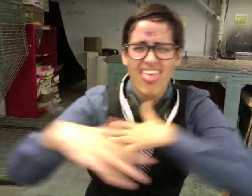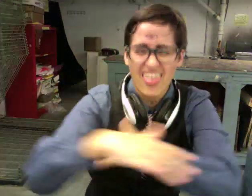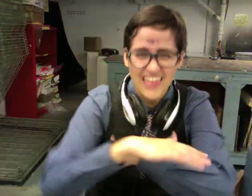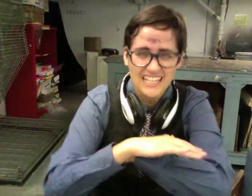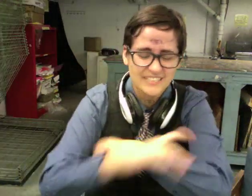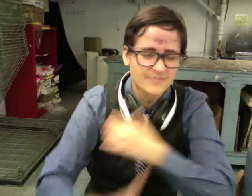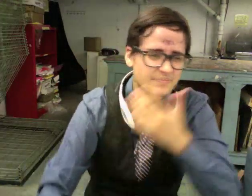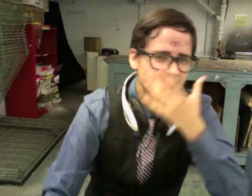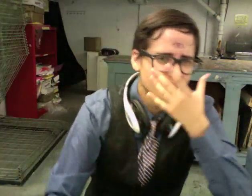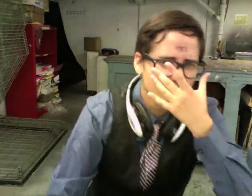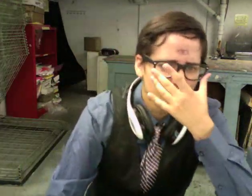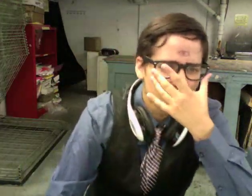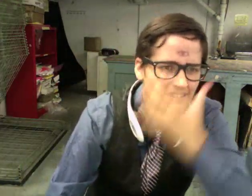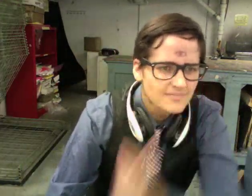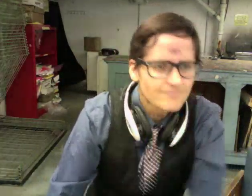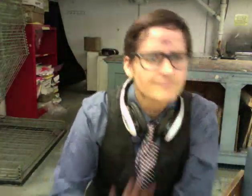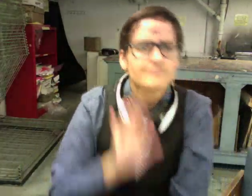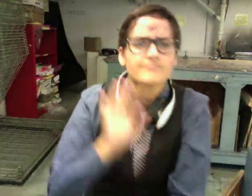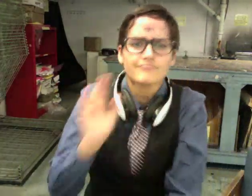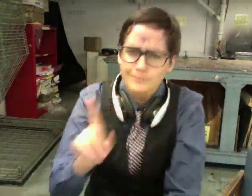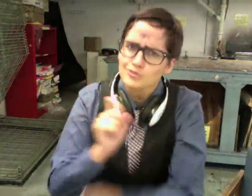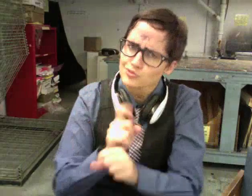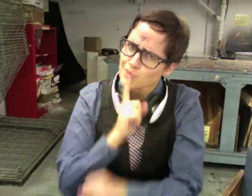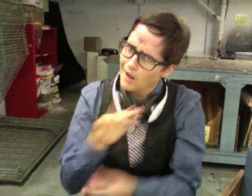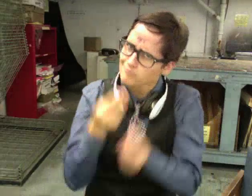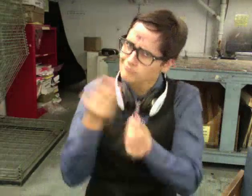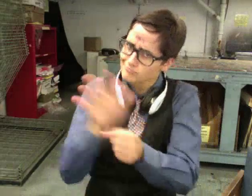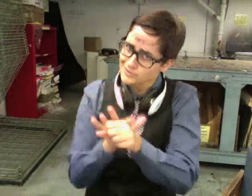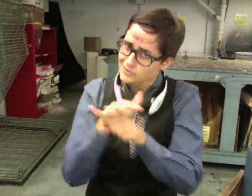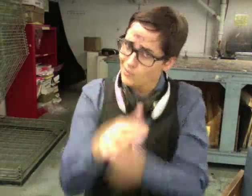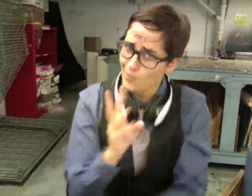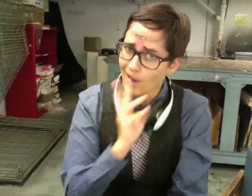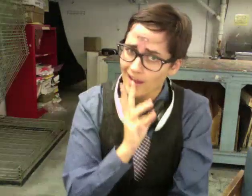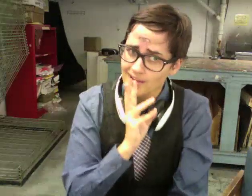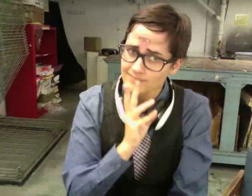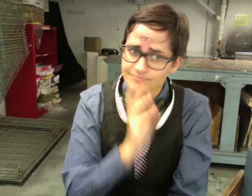out to play in the scrublands and the sand wastes. You need to give them plenty of water,